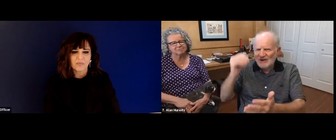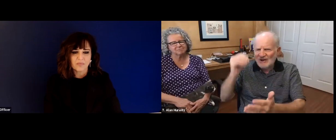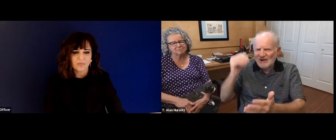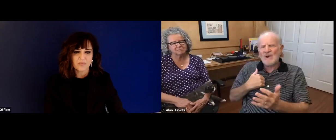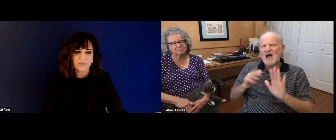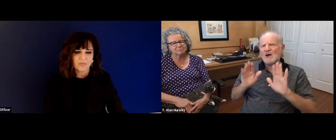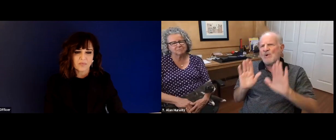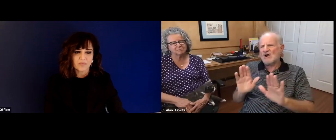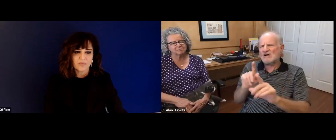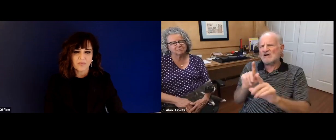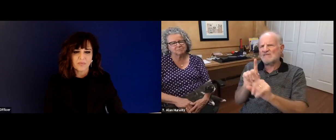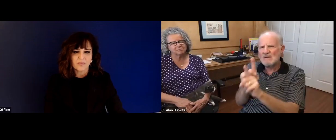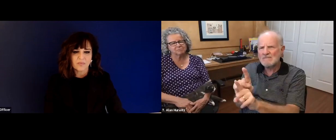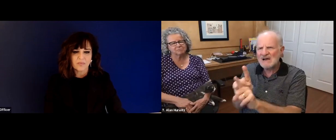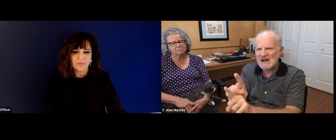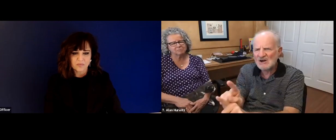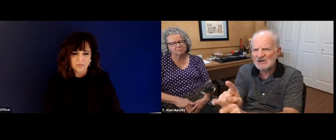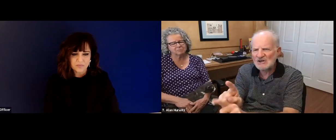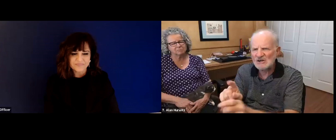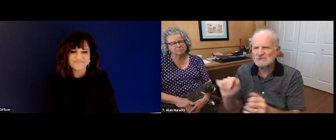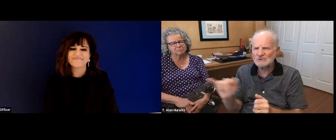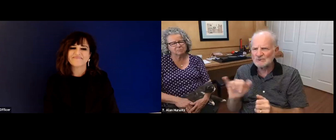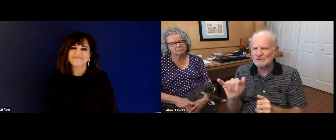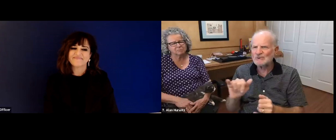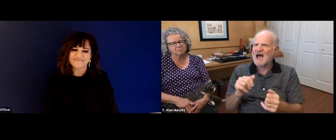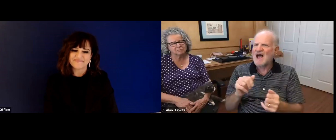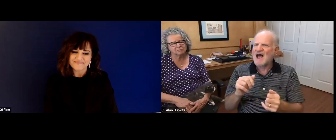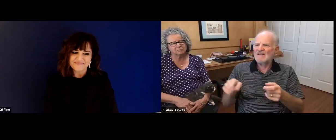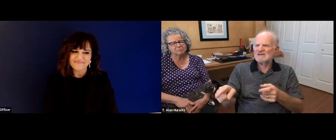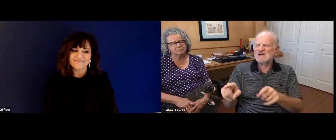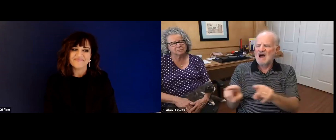experiences with the larger community with, you know, our